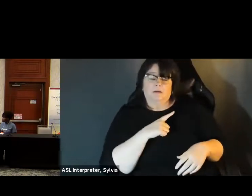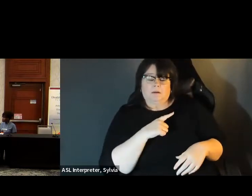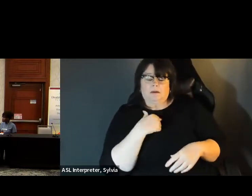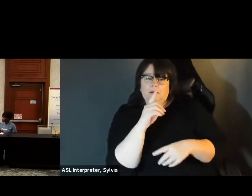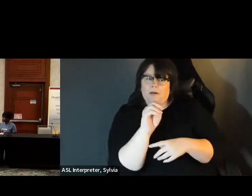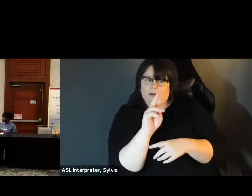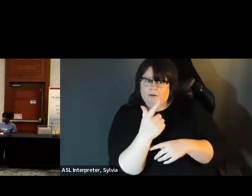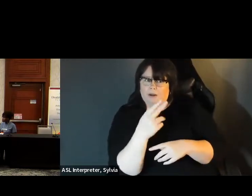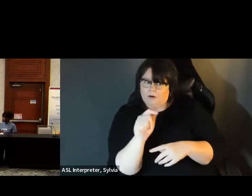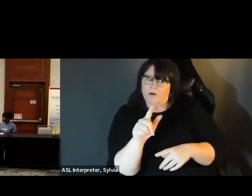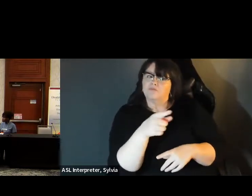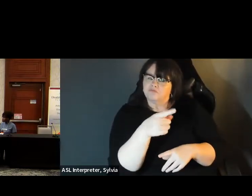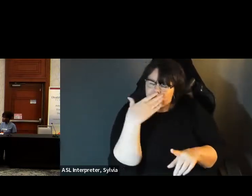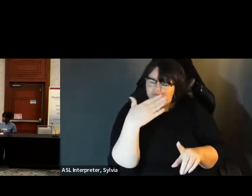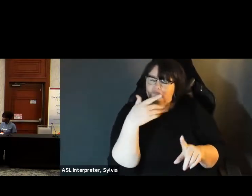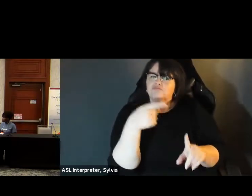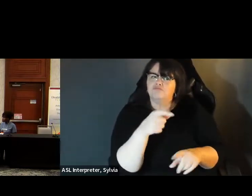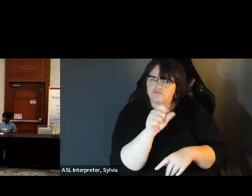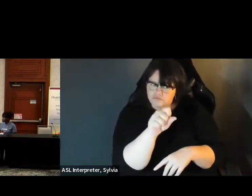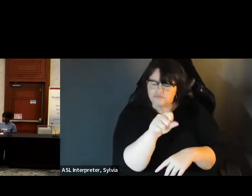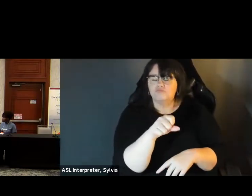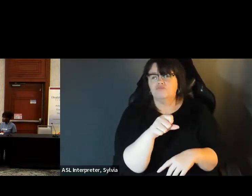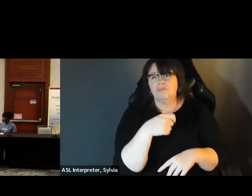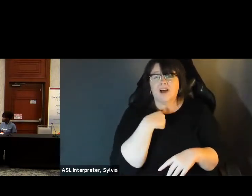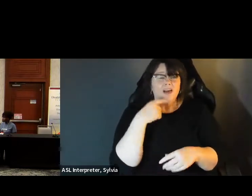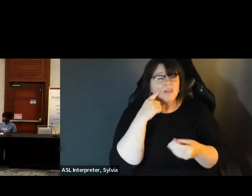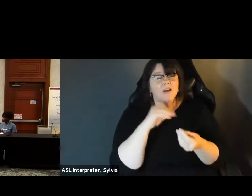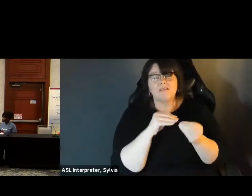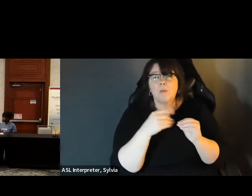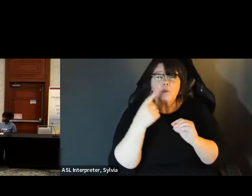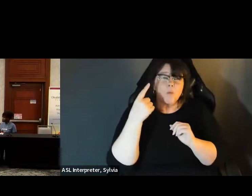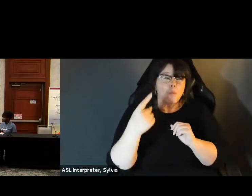number one, I, and I'm sure Brian's gonna speak to this himself.